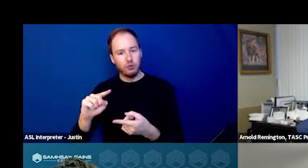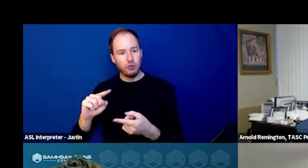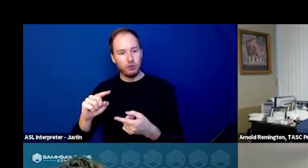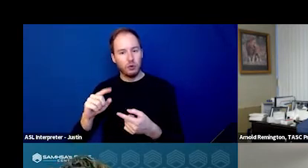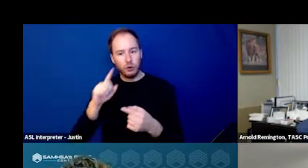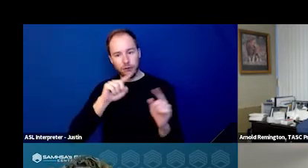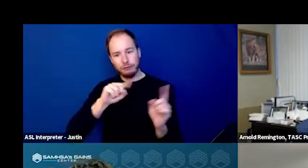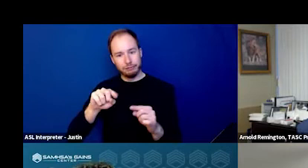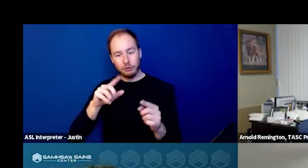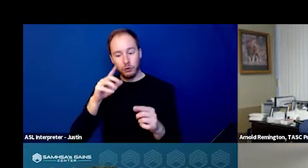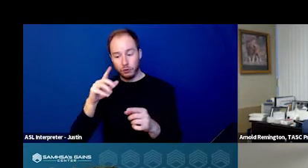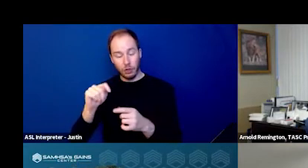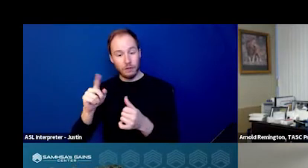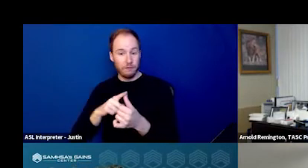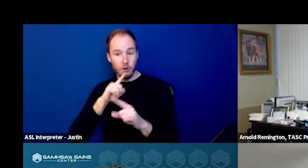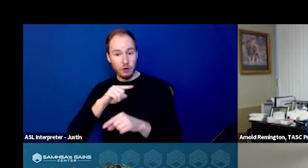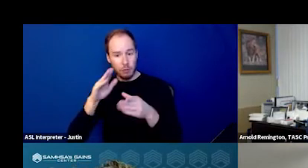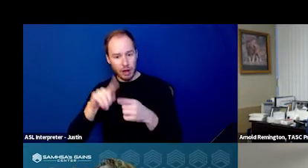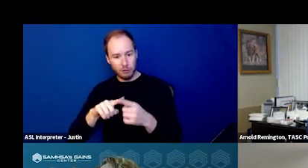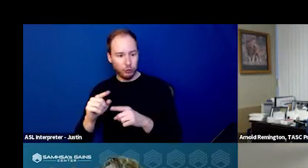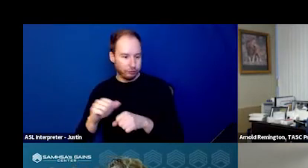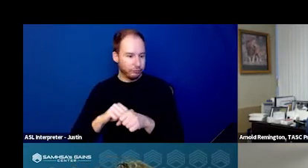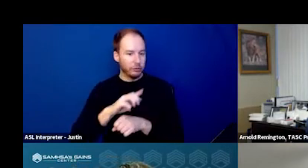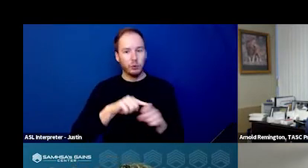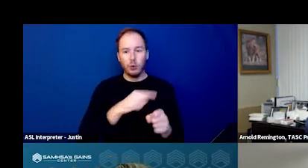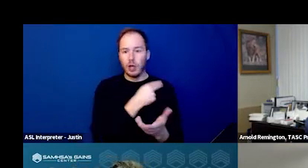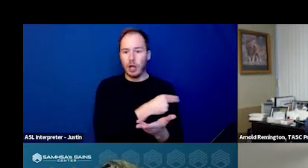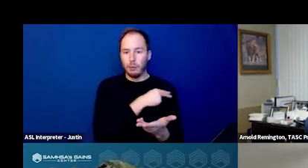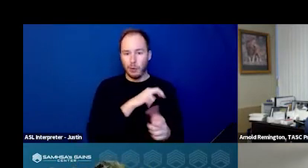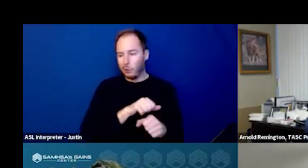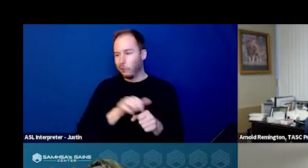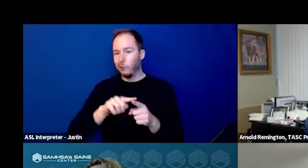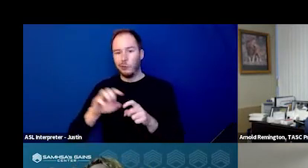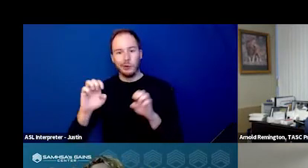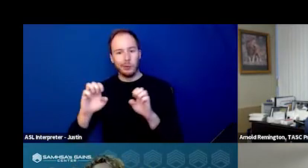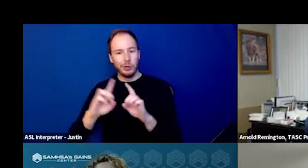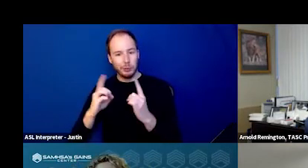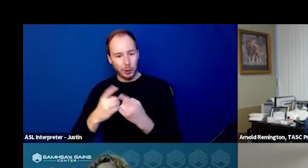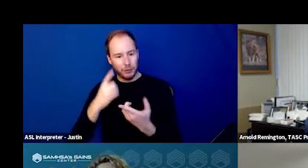first responders used a hospital or emergency department for crisis response.